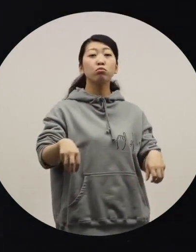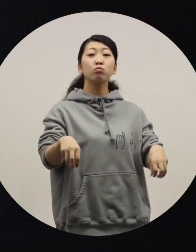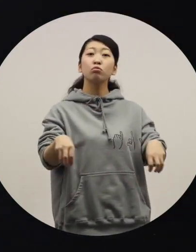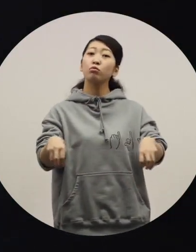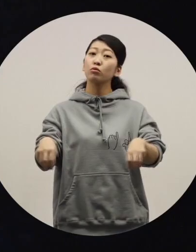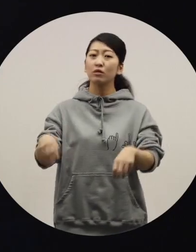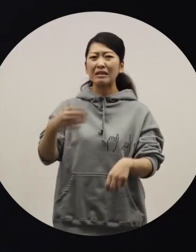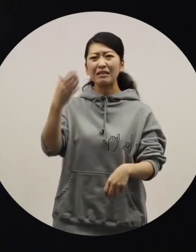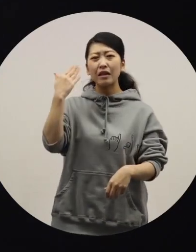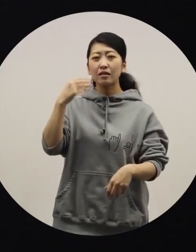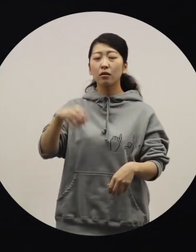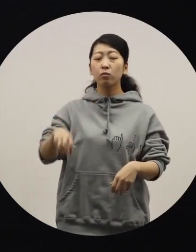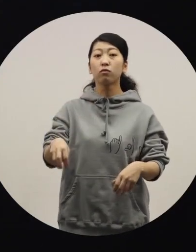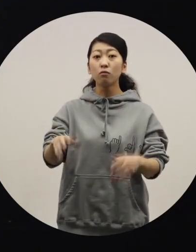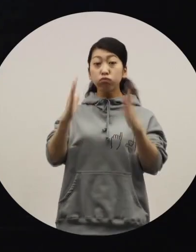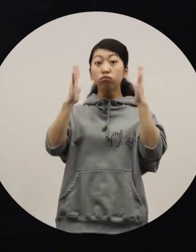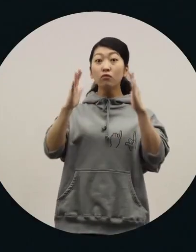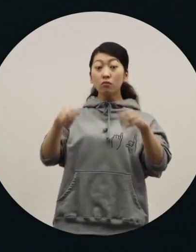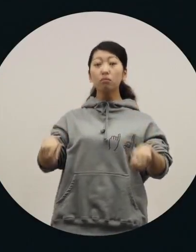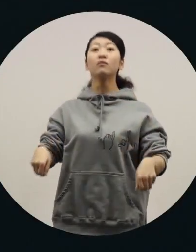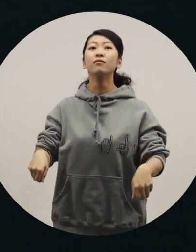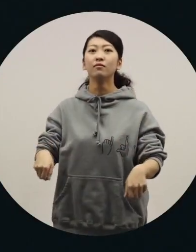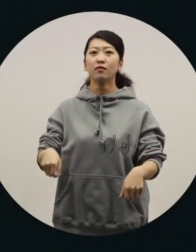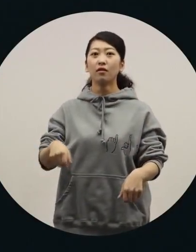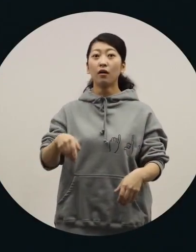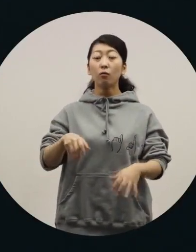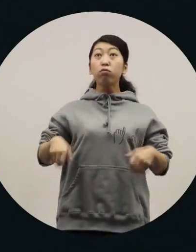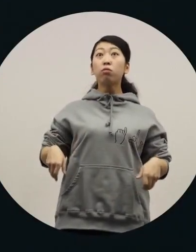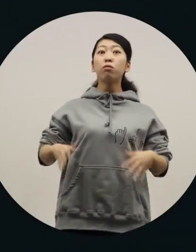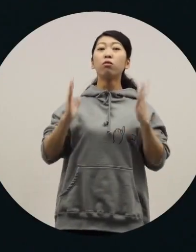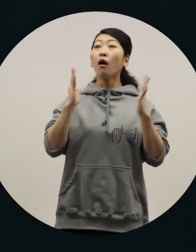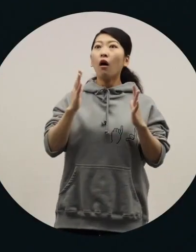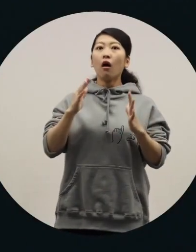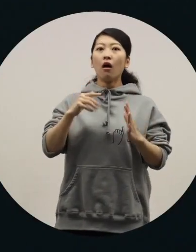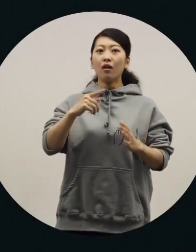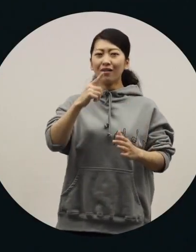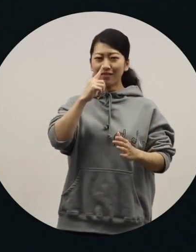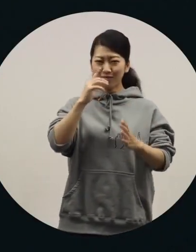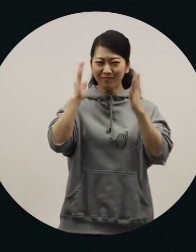I drove a little too fast. It whizzed. I'm a speed demon.